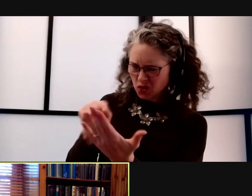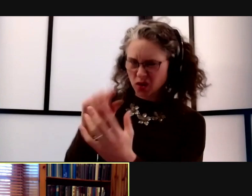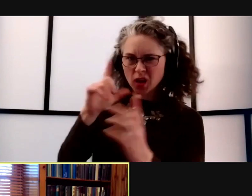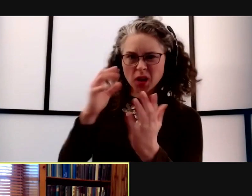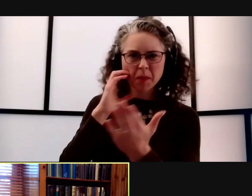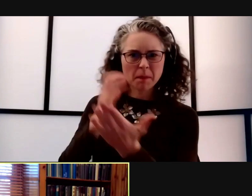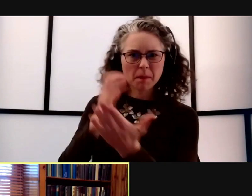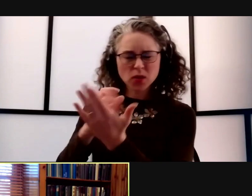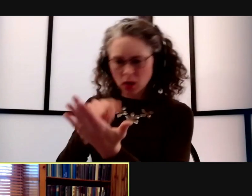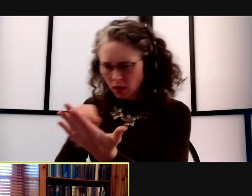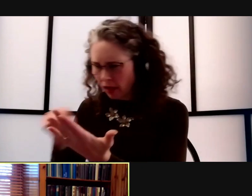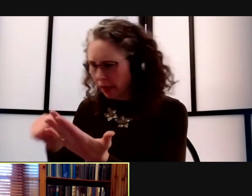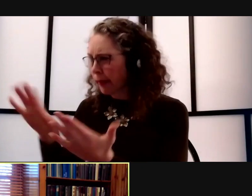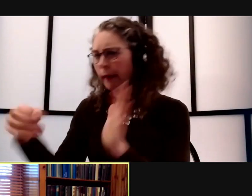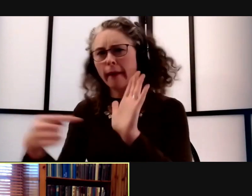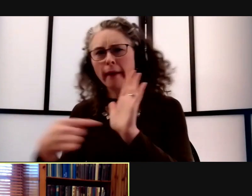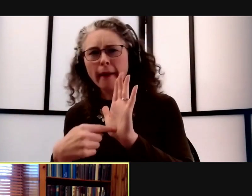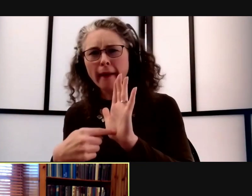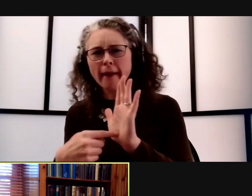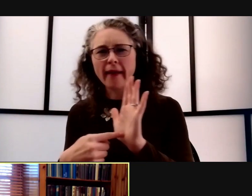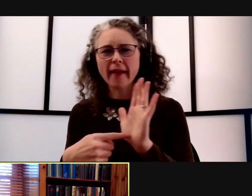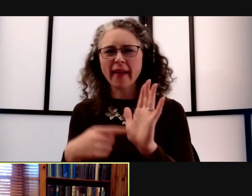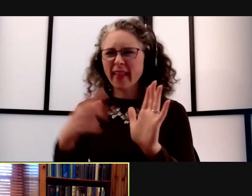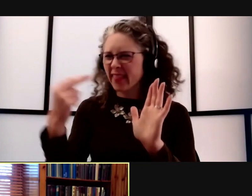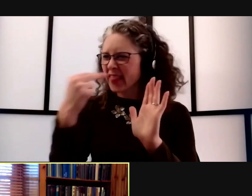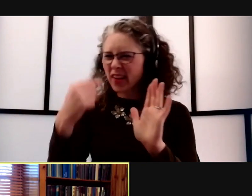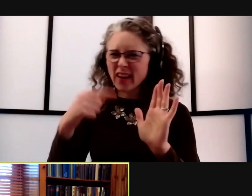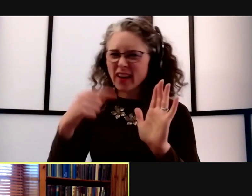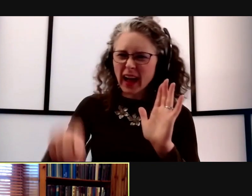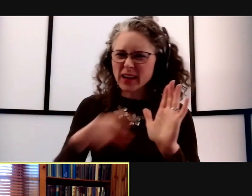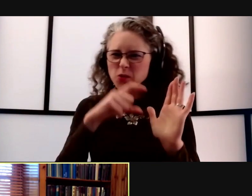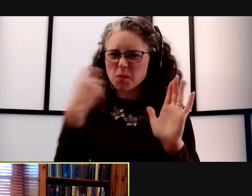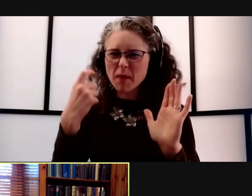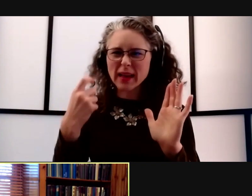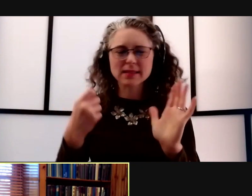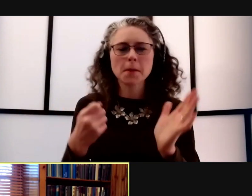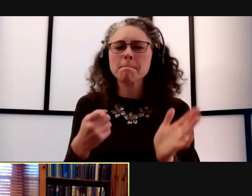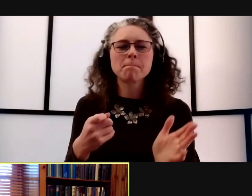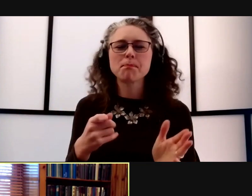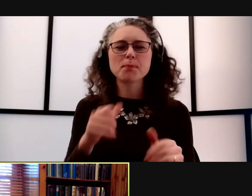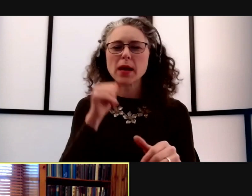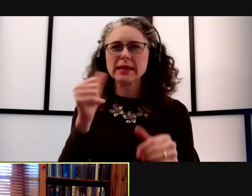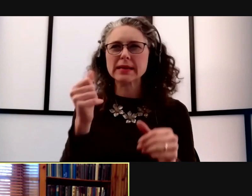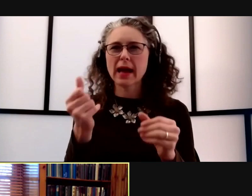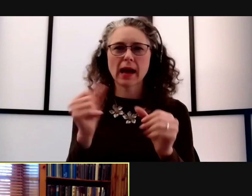and your children one day, you know, "Look how we all had to wear a mask." It'll be in the rear view mirror soon enough.